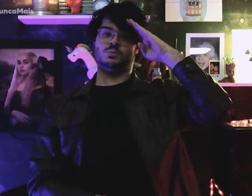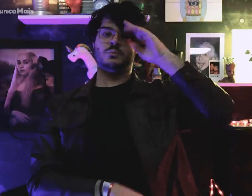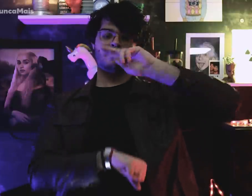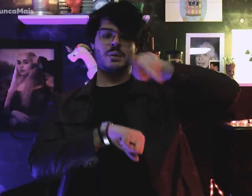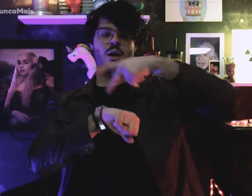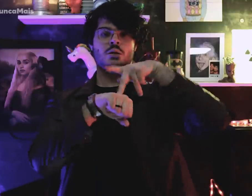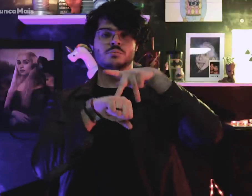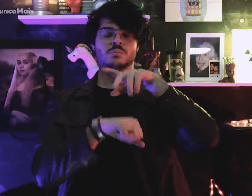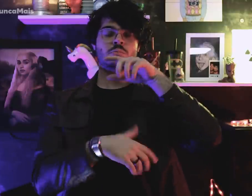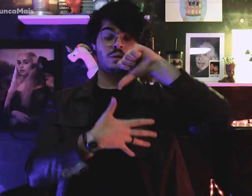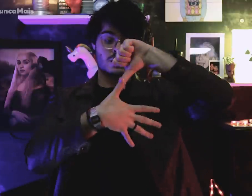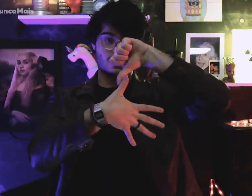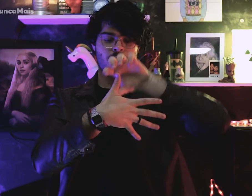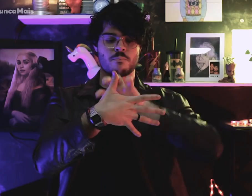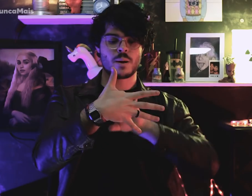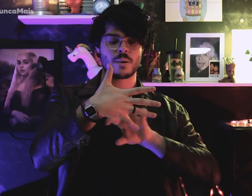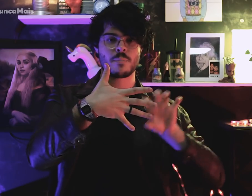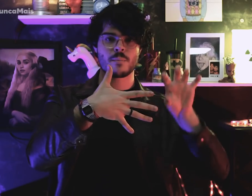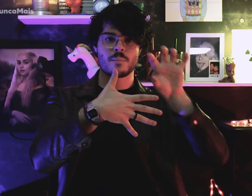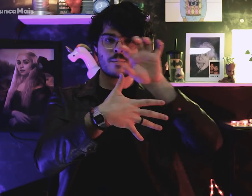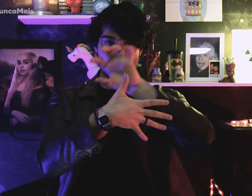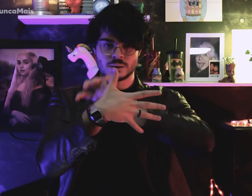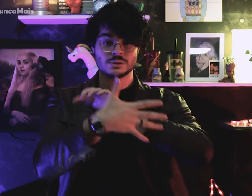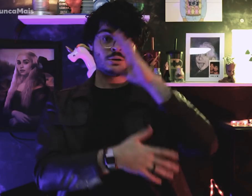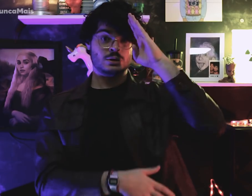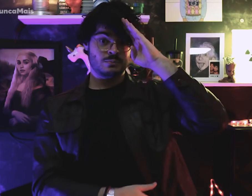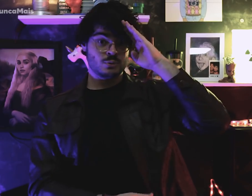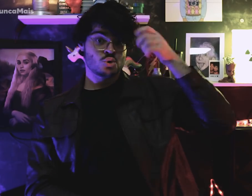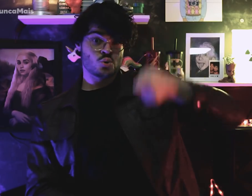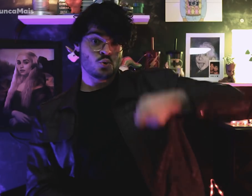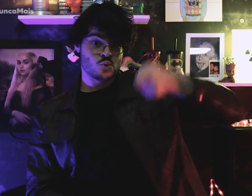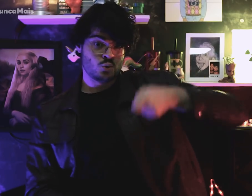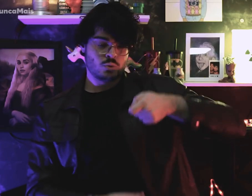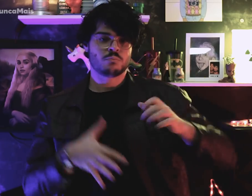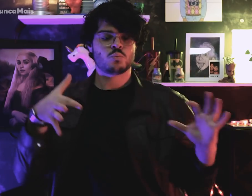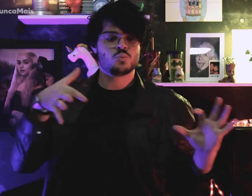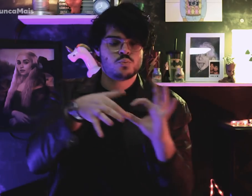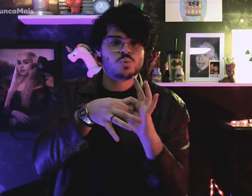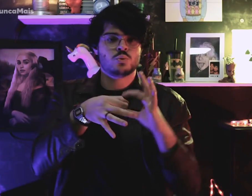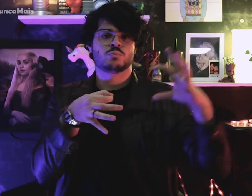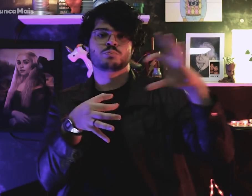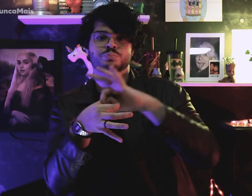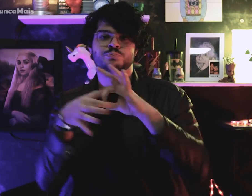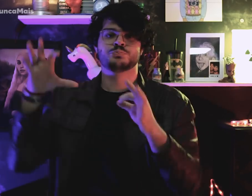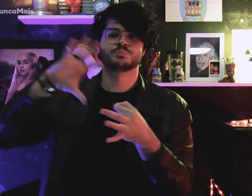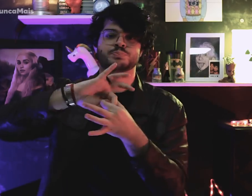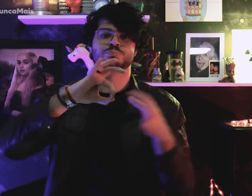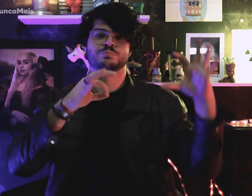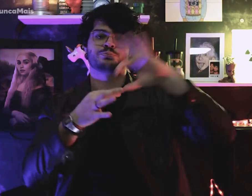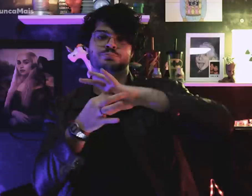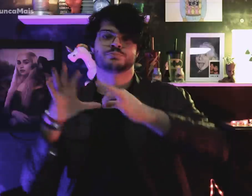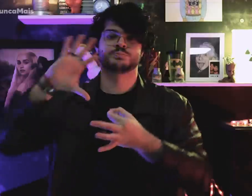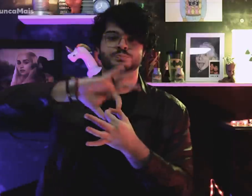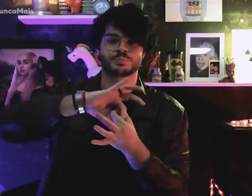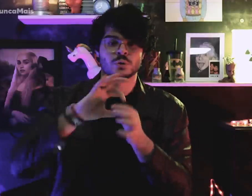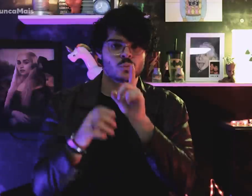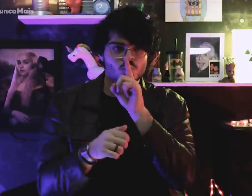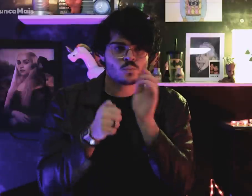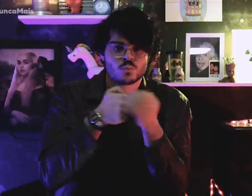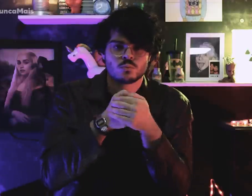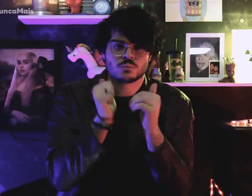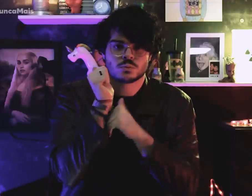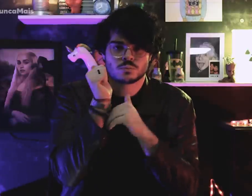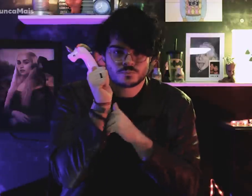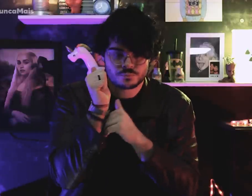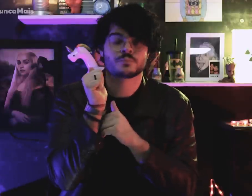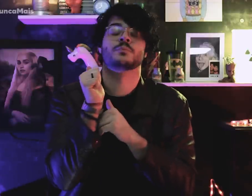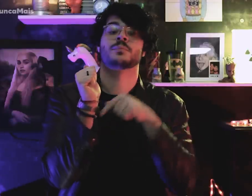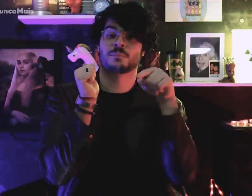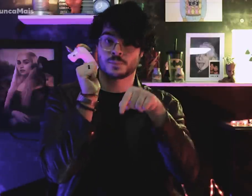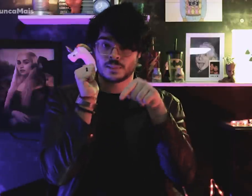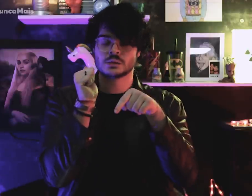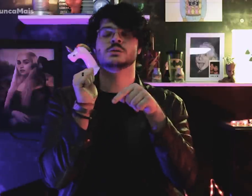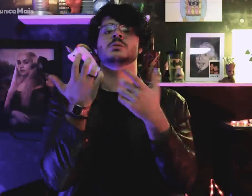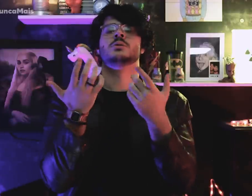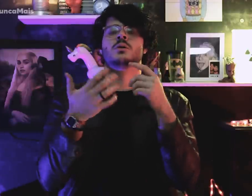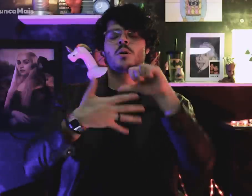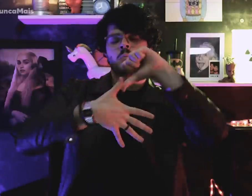South American countries such as: